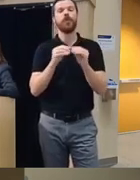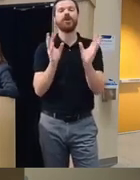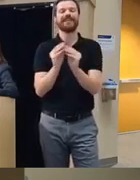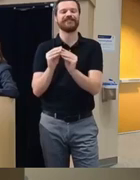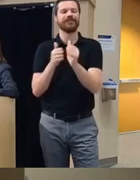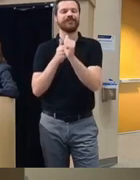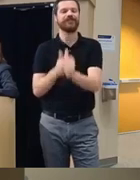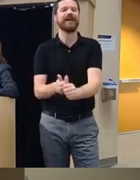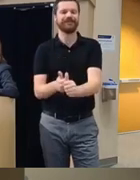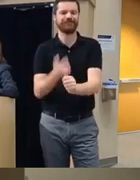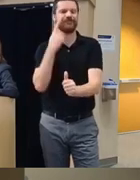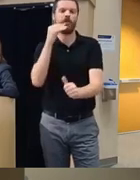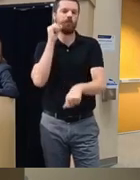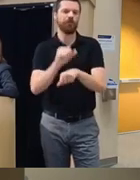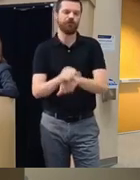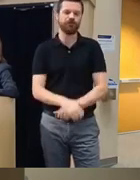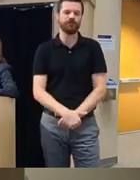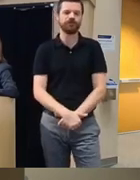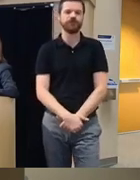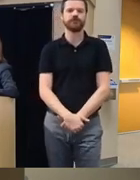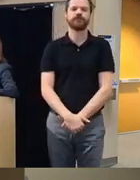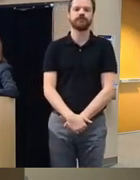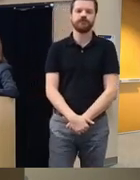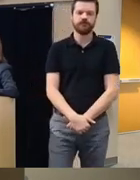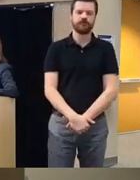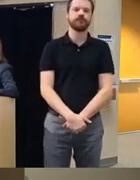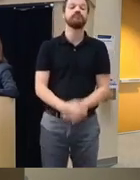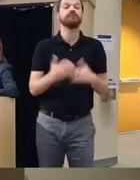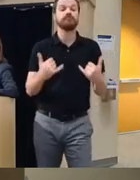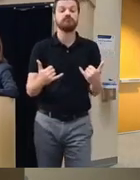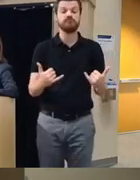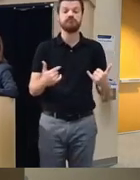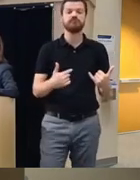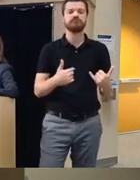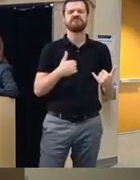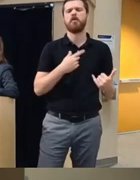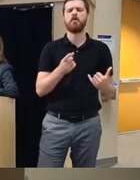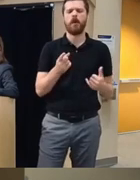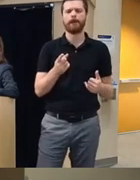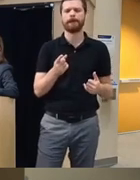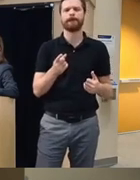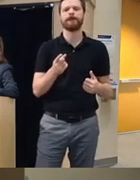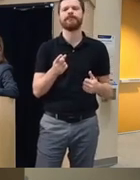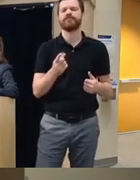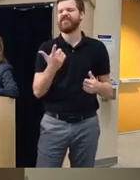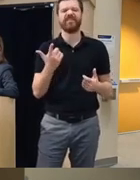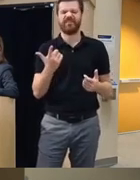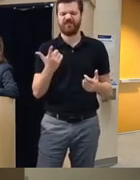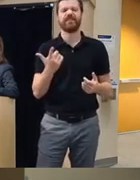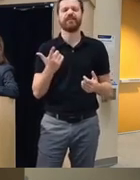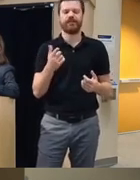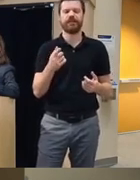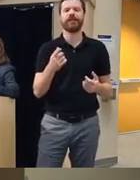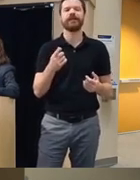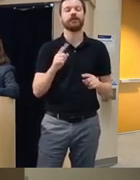homework so I can show uh this is just basically when a a clinician